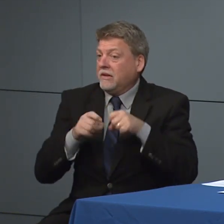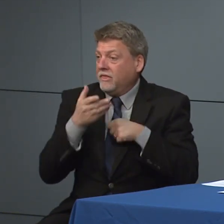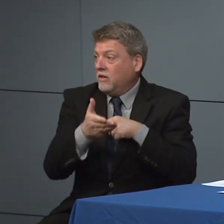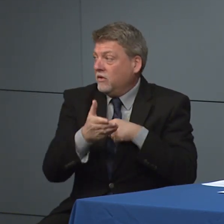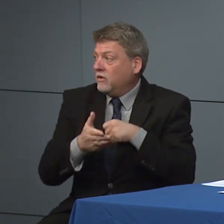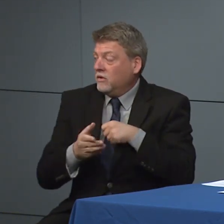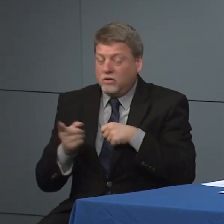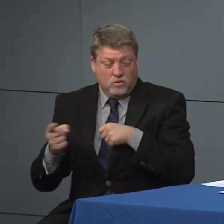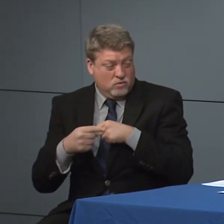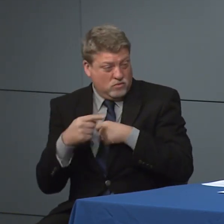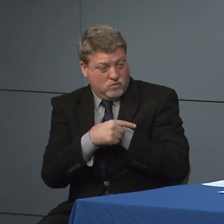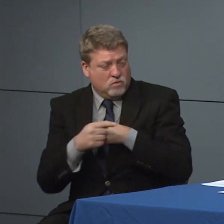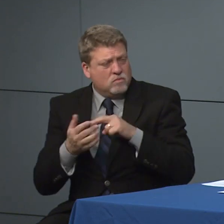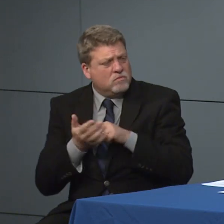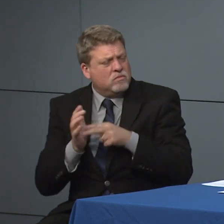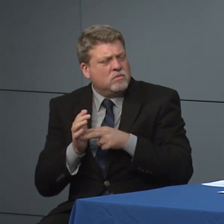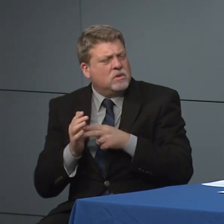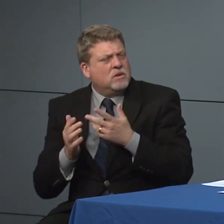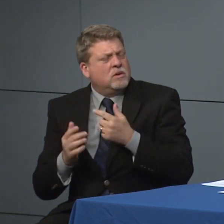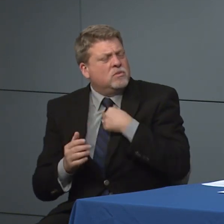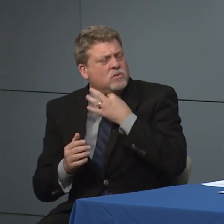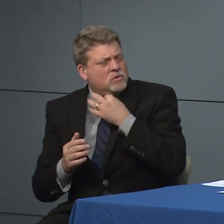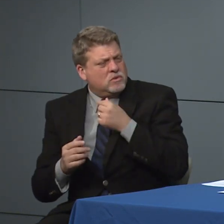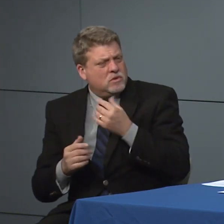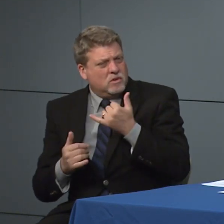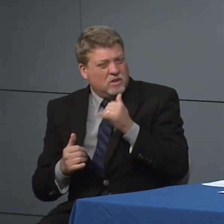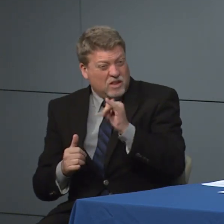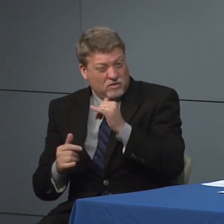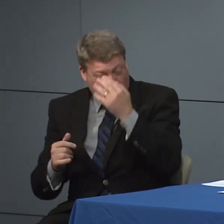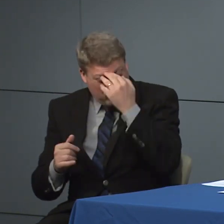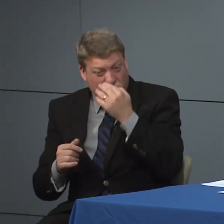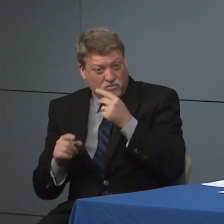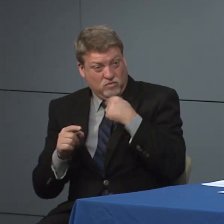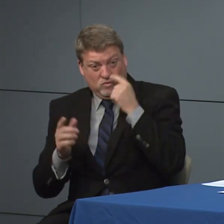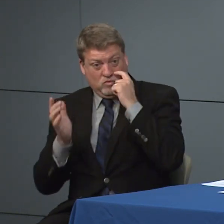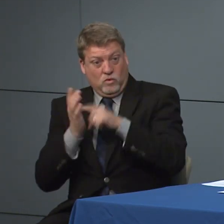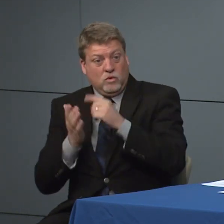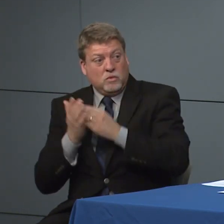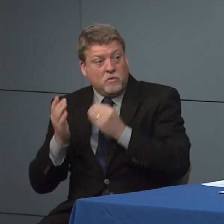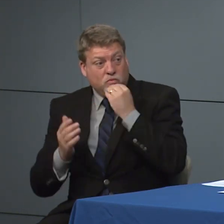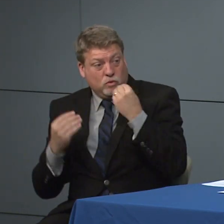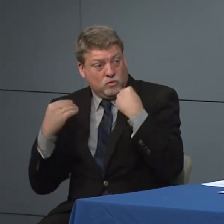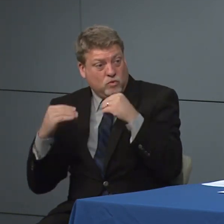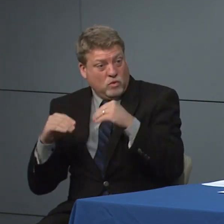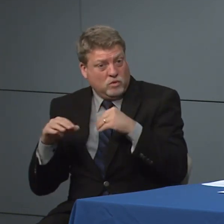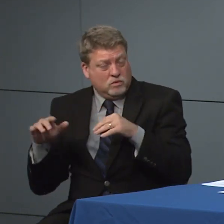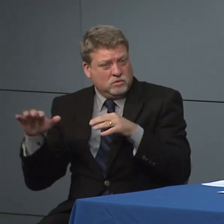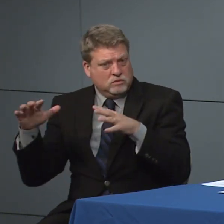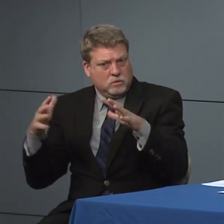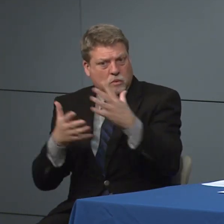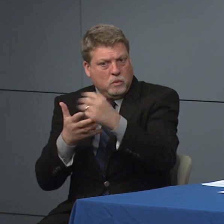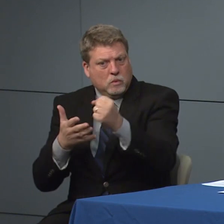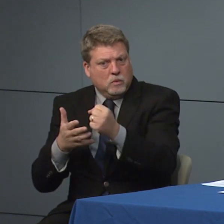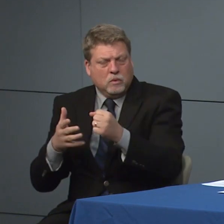Like grocery stores right now is that the situation at all where are some places are getting overwhelms weather's